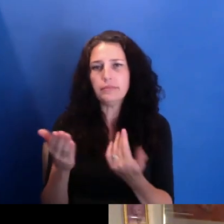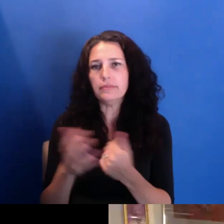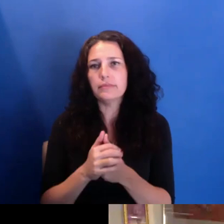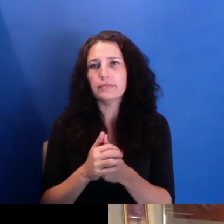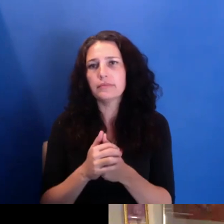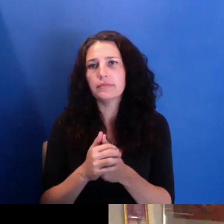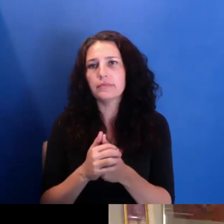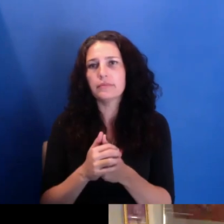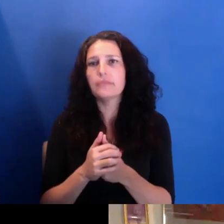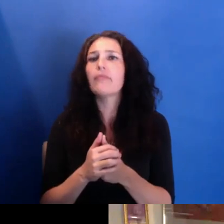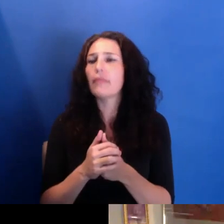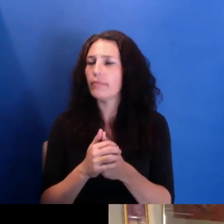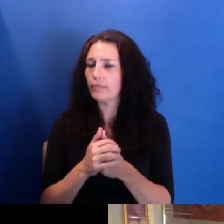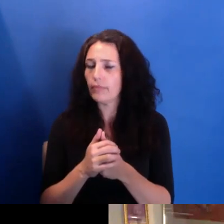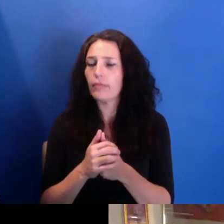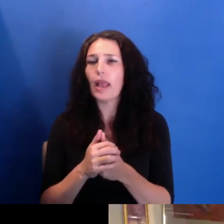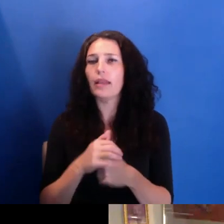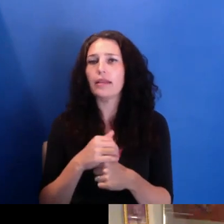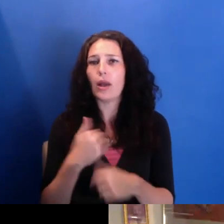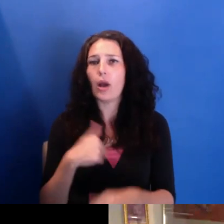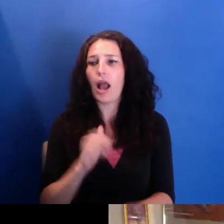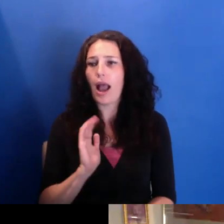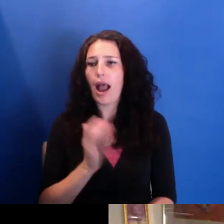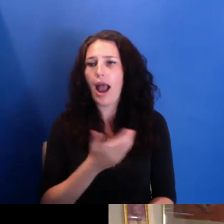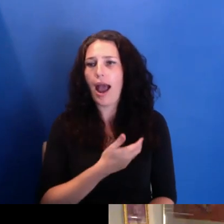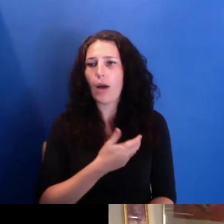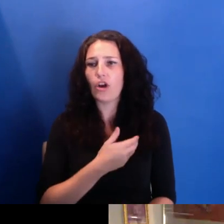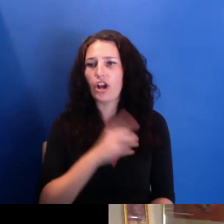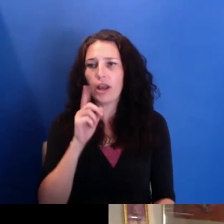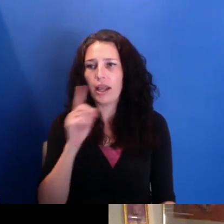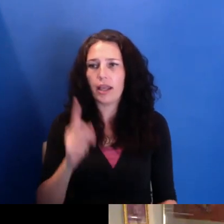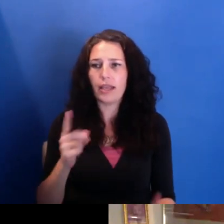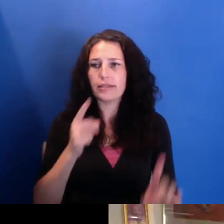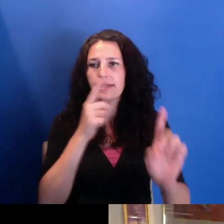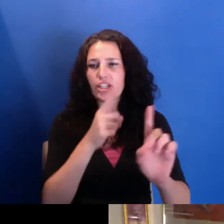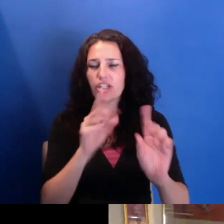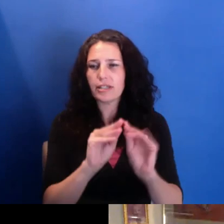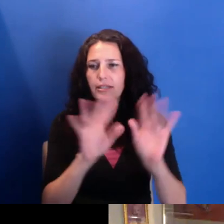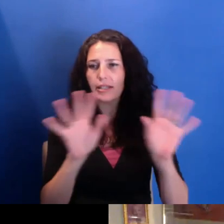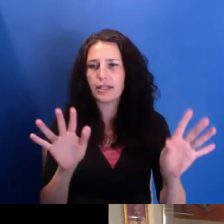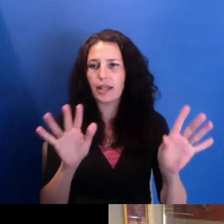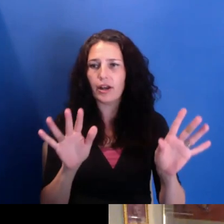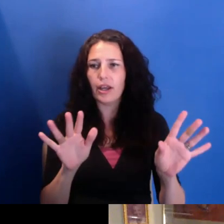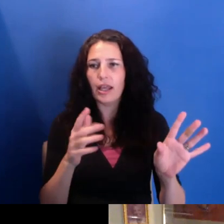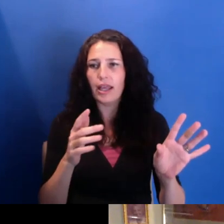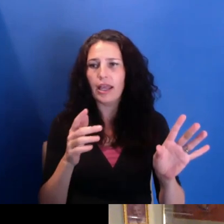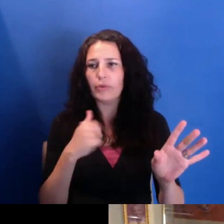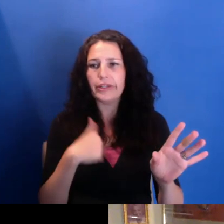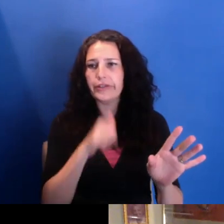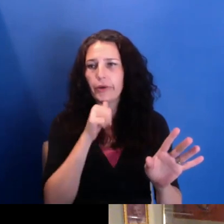that we're clear in our intention and that we don't get kind of co-opted and just become influencers. You know, that we--